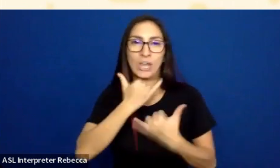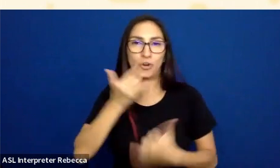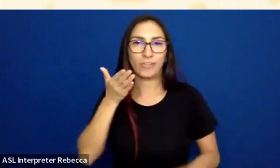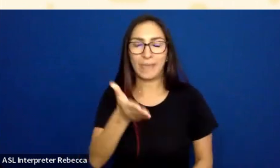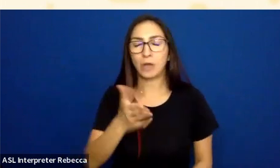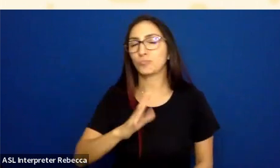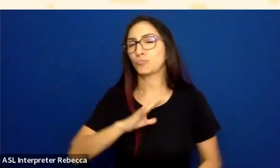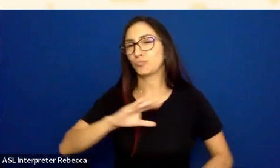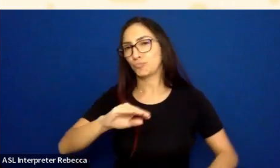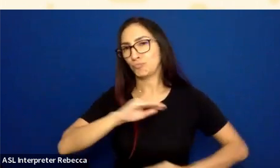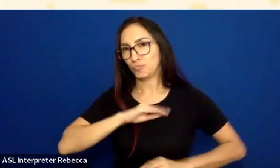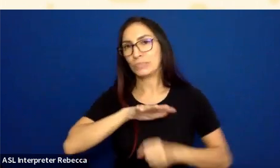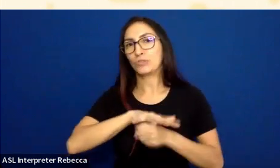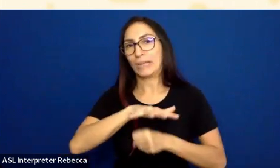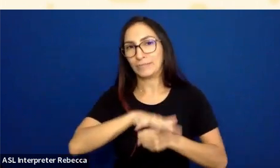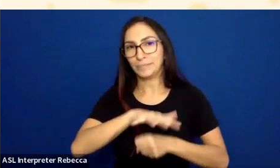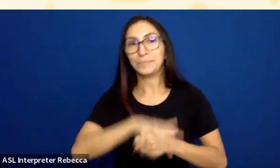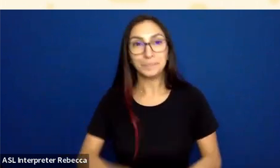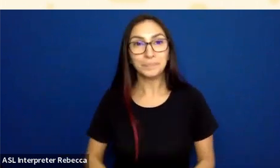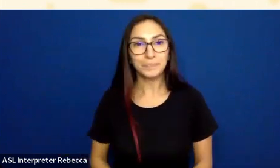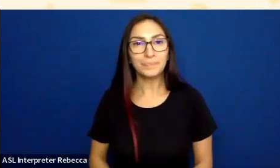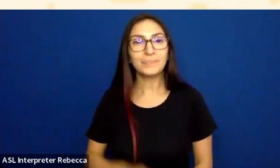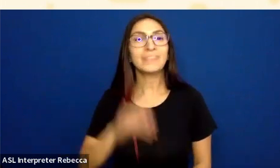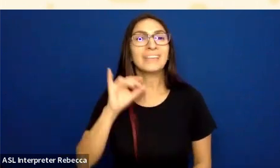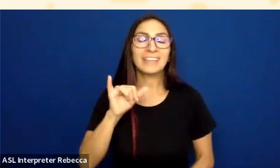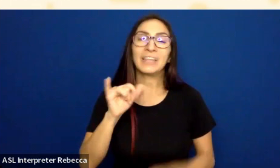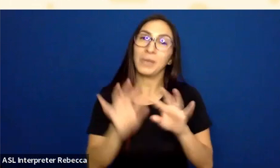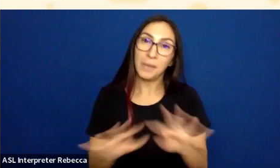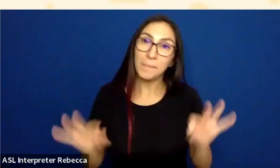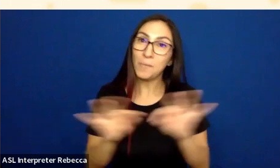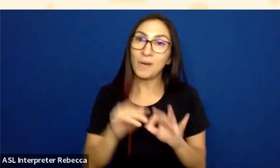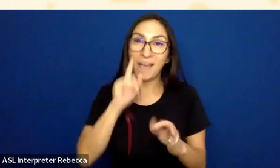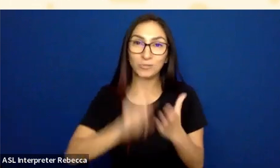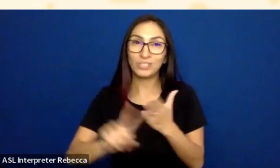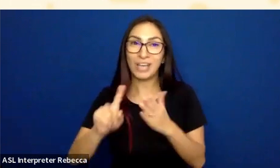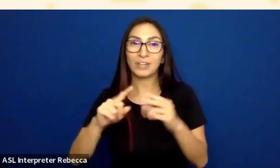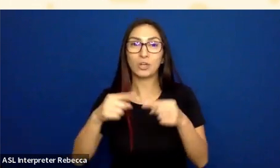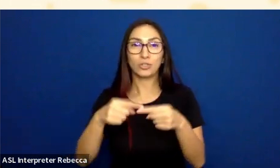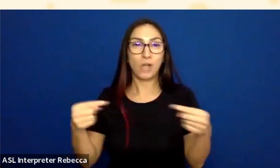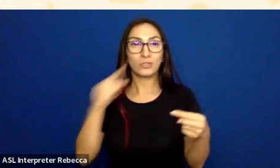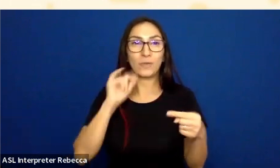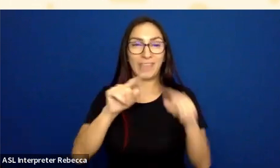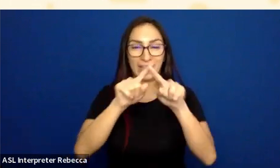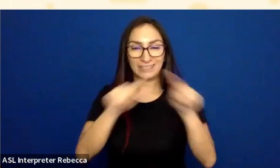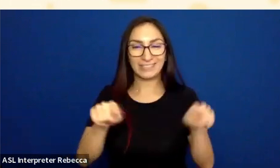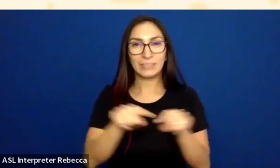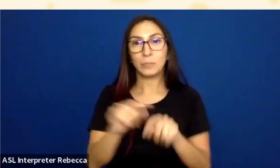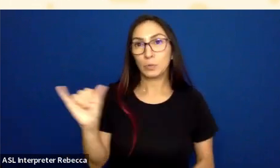Now, this would be something that I'd also need to test the contrast of. So one little aside here with this contrast,